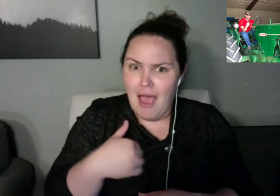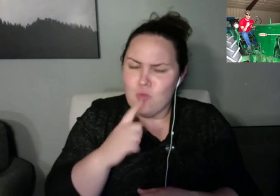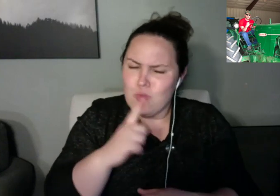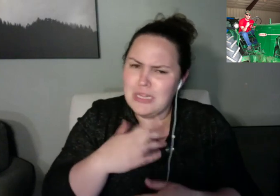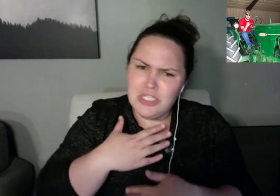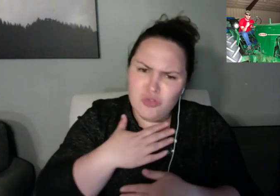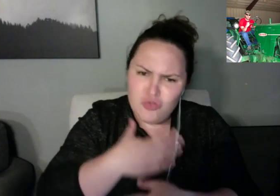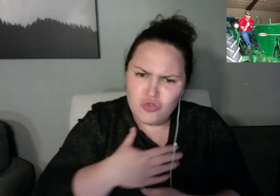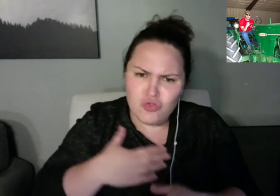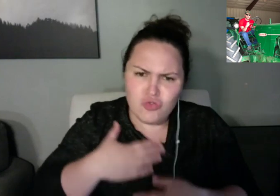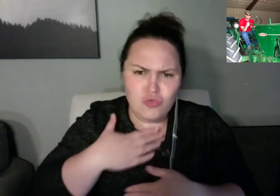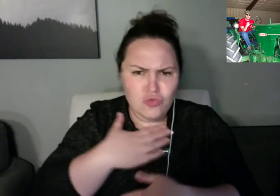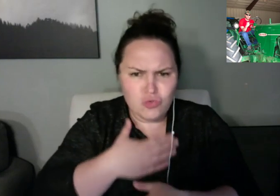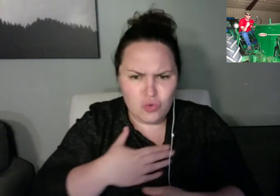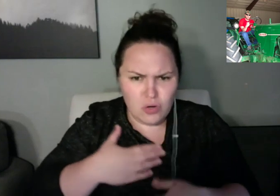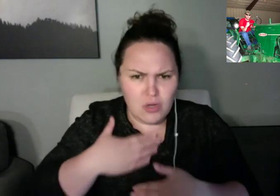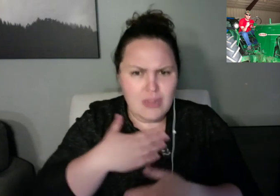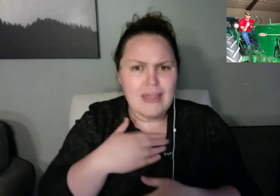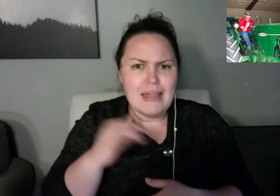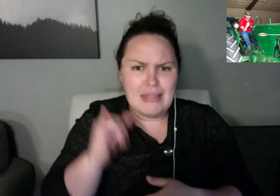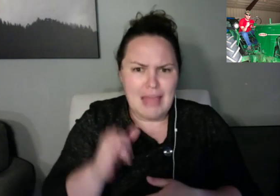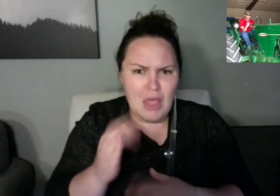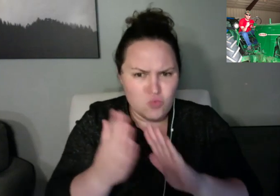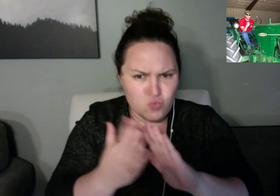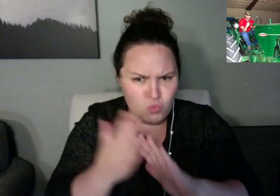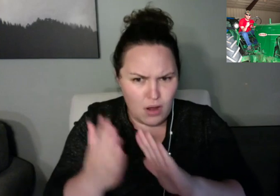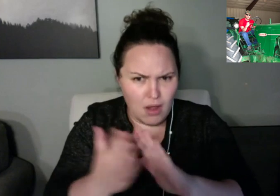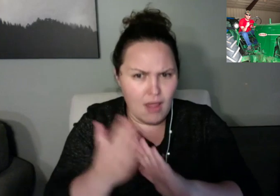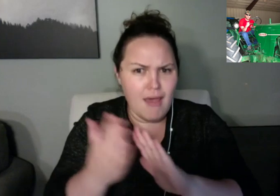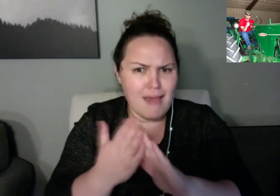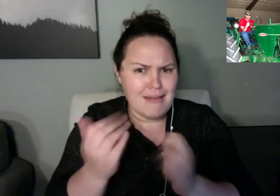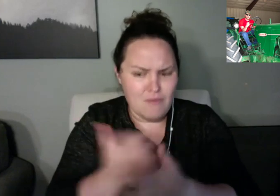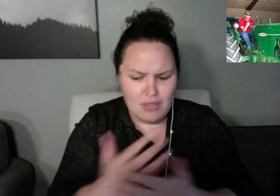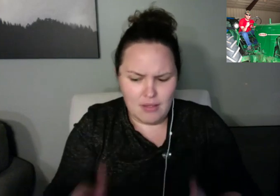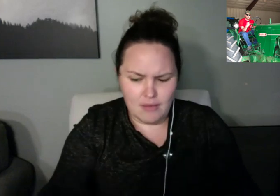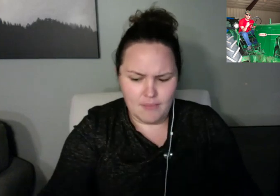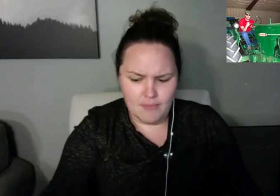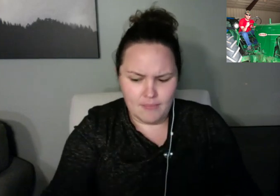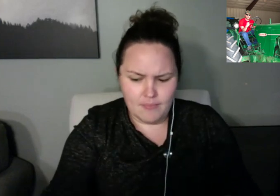And that is making flossing seem like fun. Zack, talk to us.